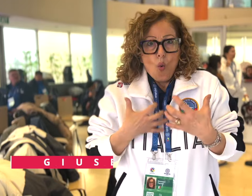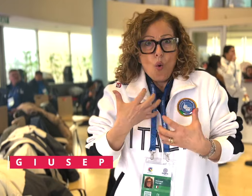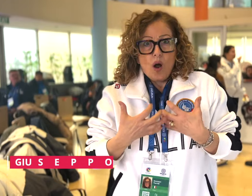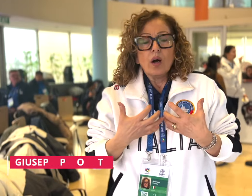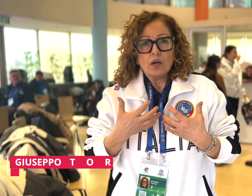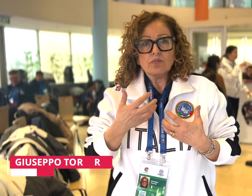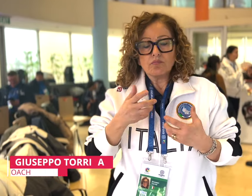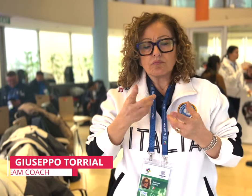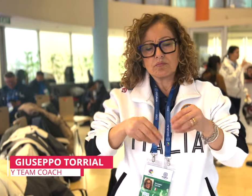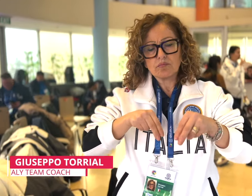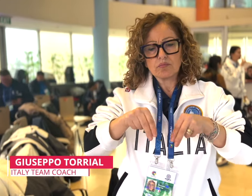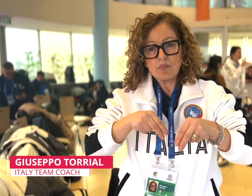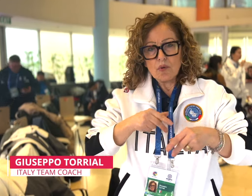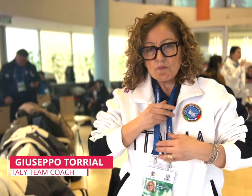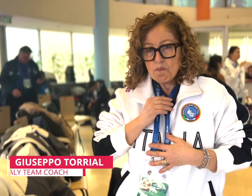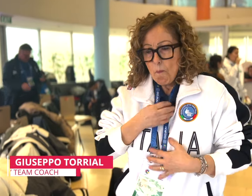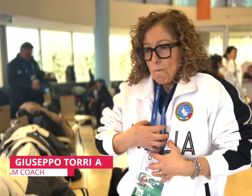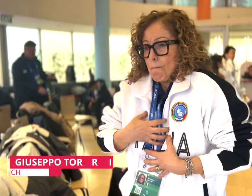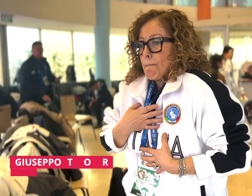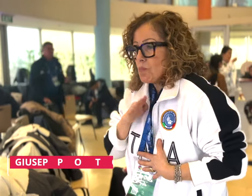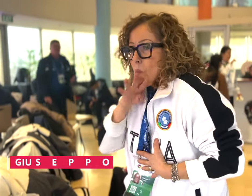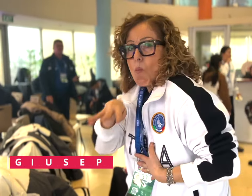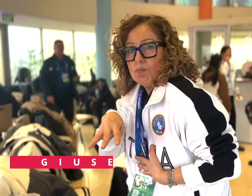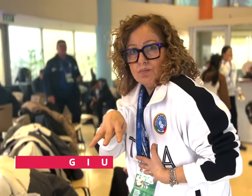[Giuseppo]: You could get sick from feeling anxiety and nervousness and end up throwing up.